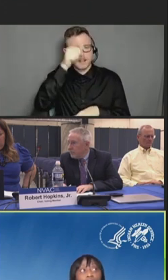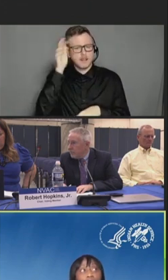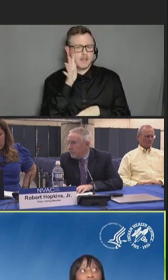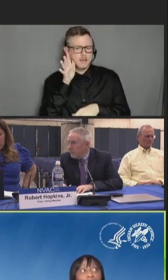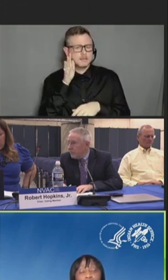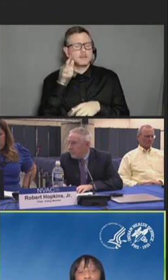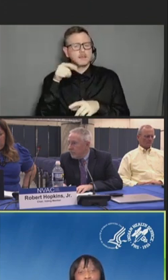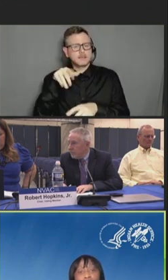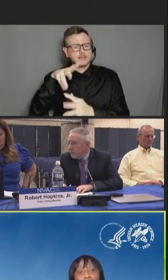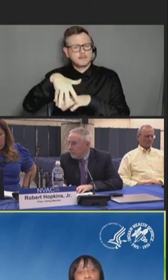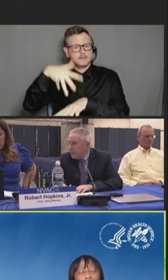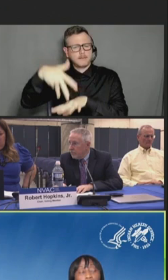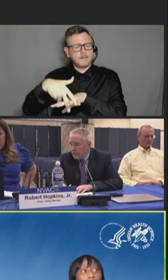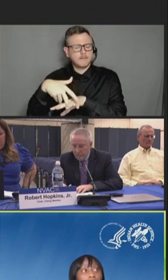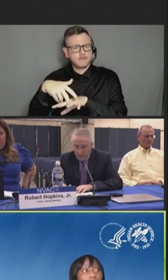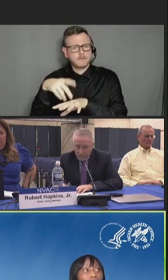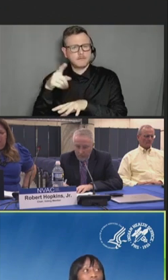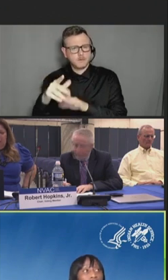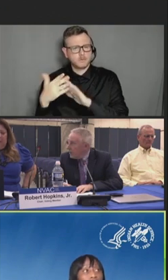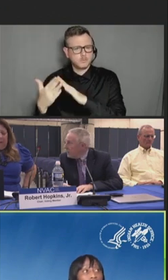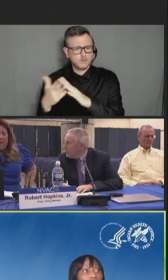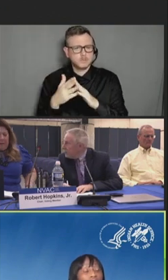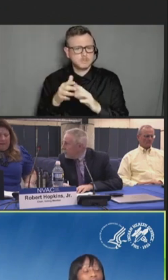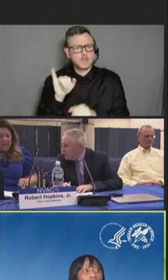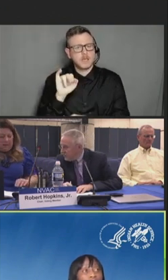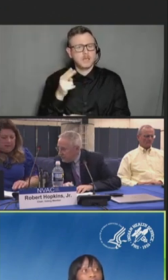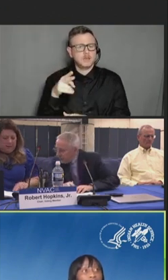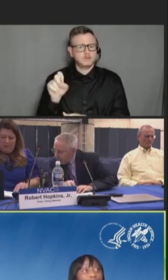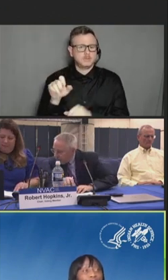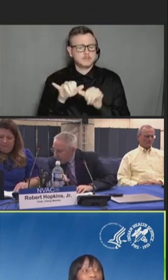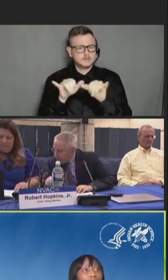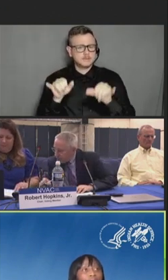served by the IHS health system of care.